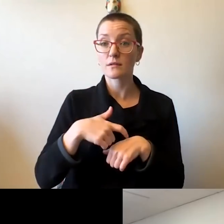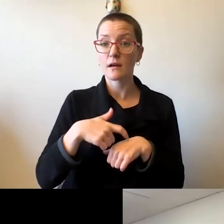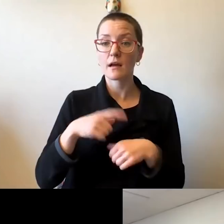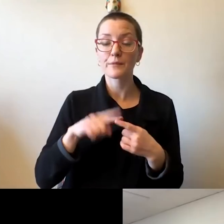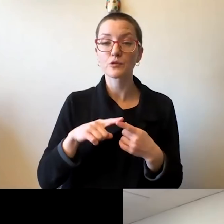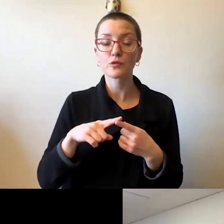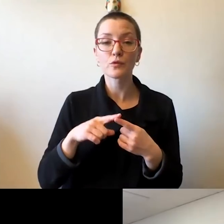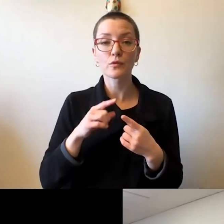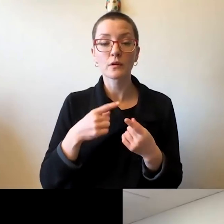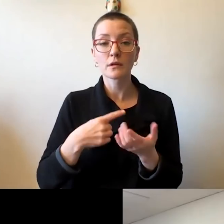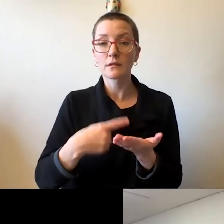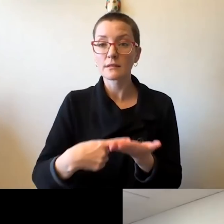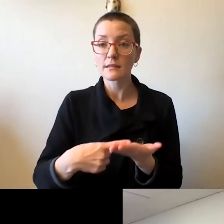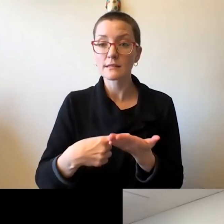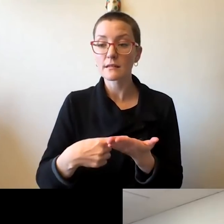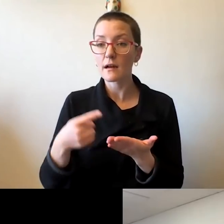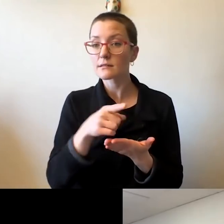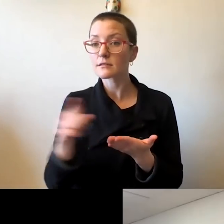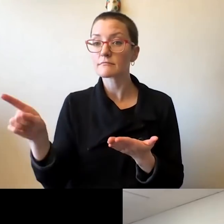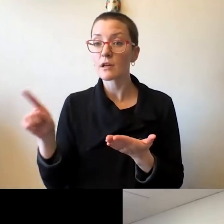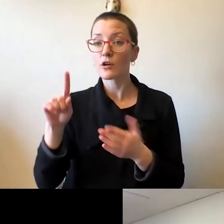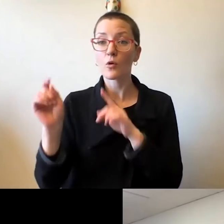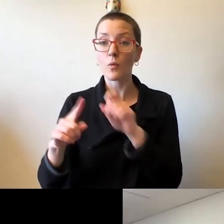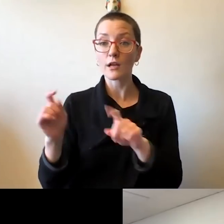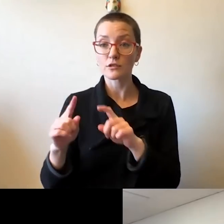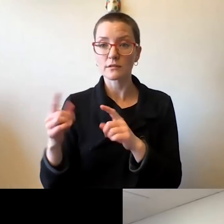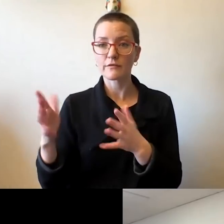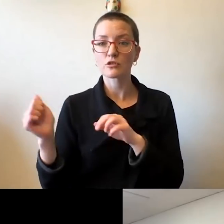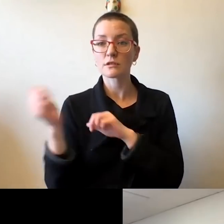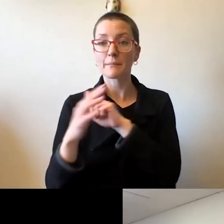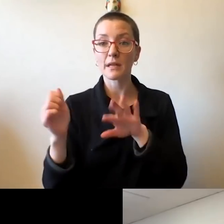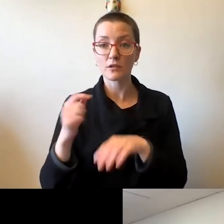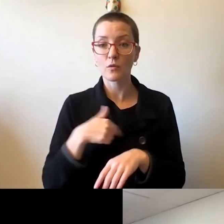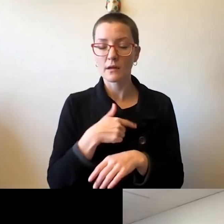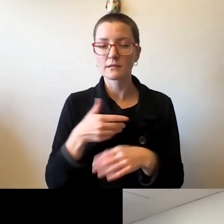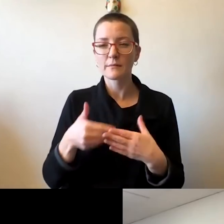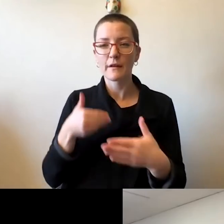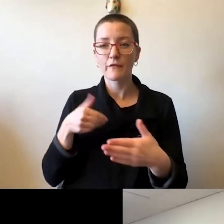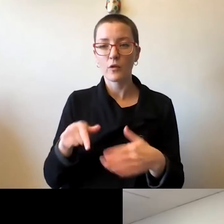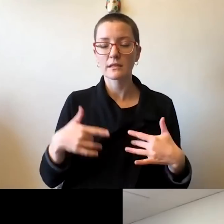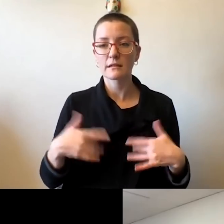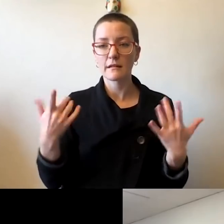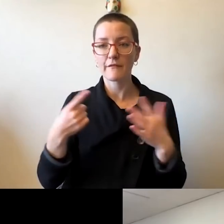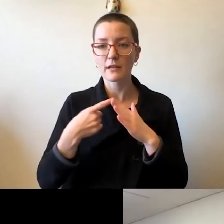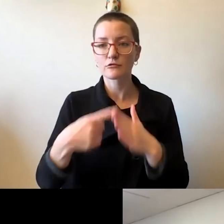that our campus community submitted to us in advance of this State of the University Address.